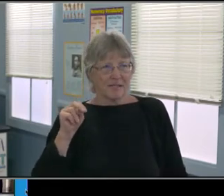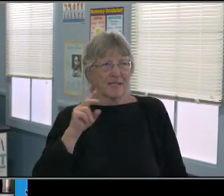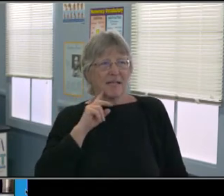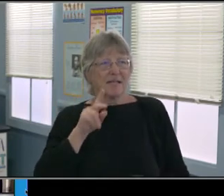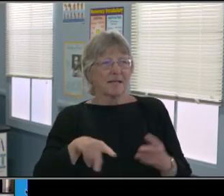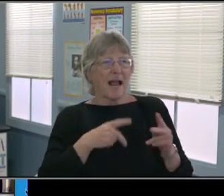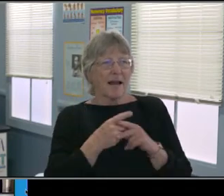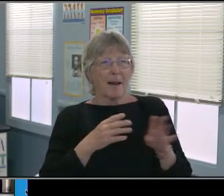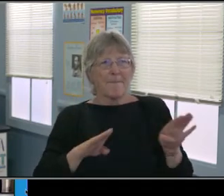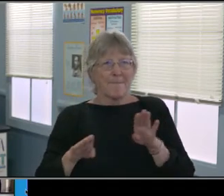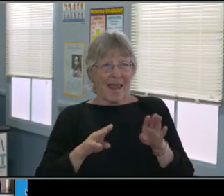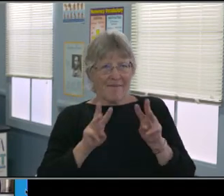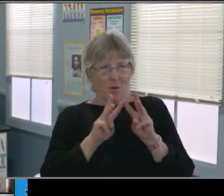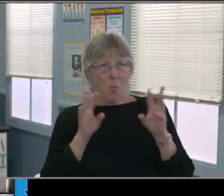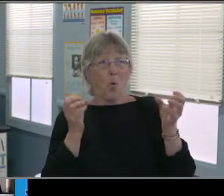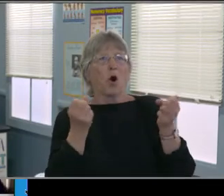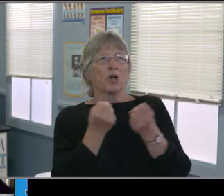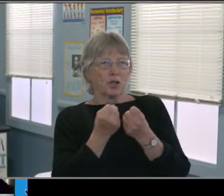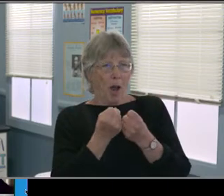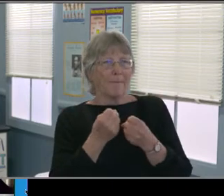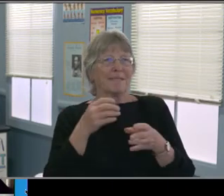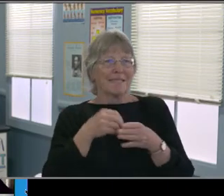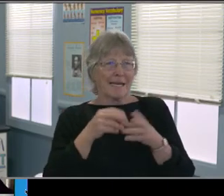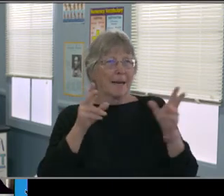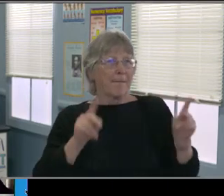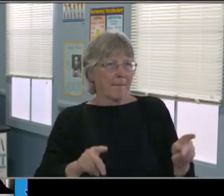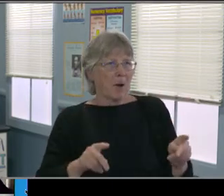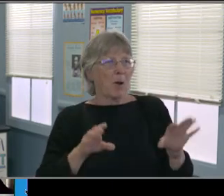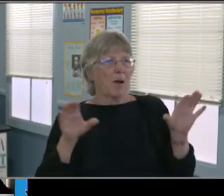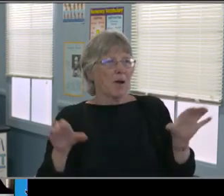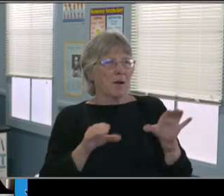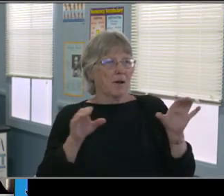especially right now just because COVID has taken a lot